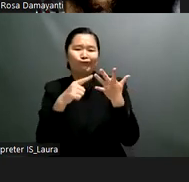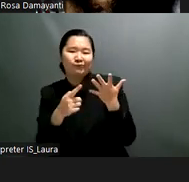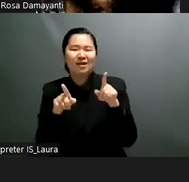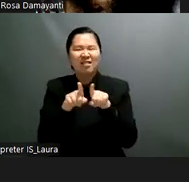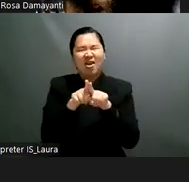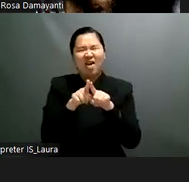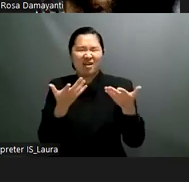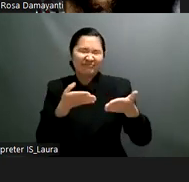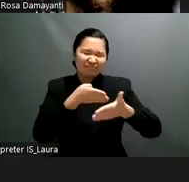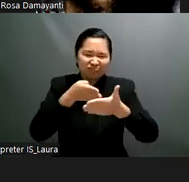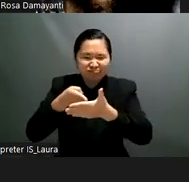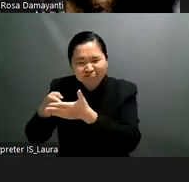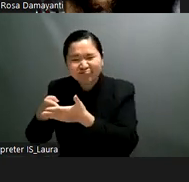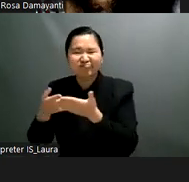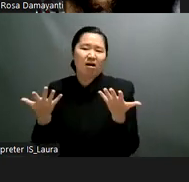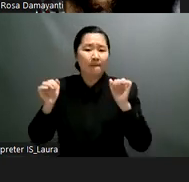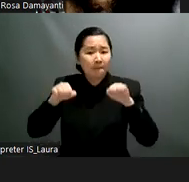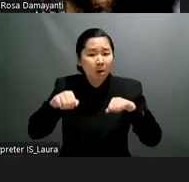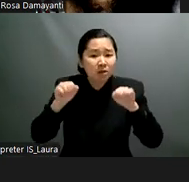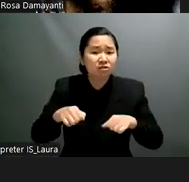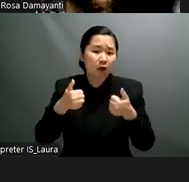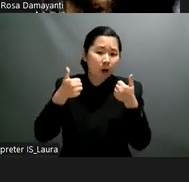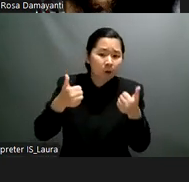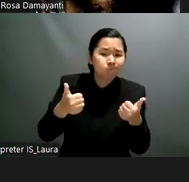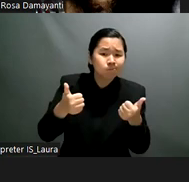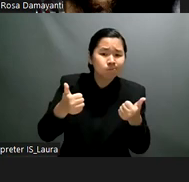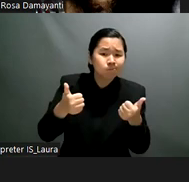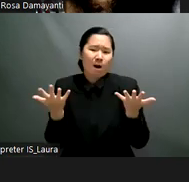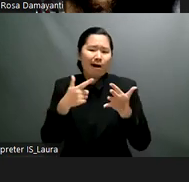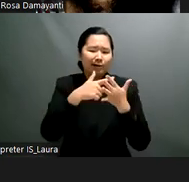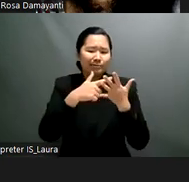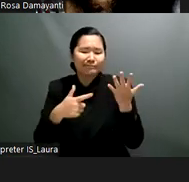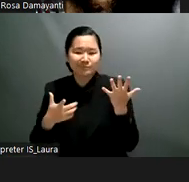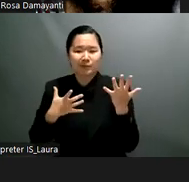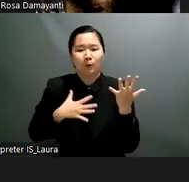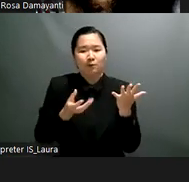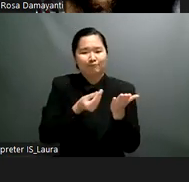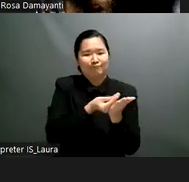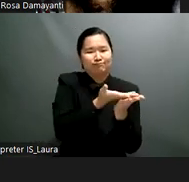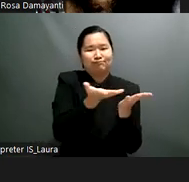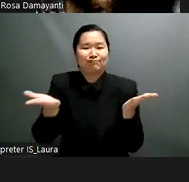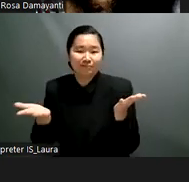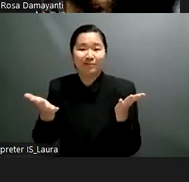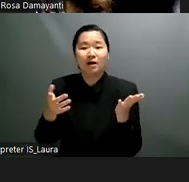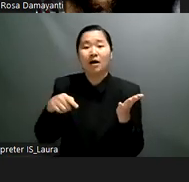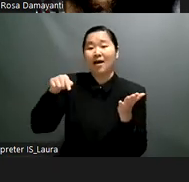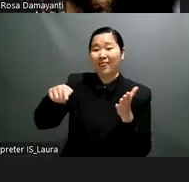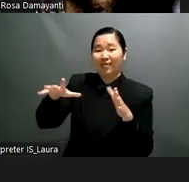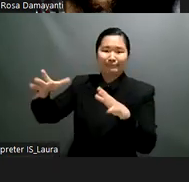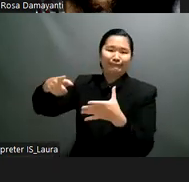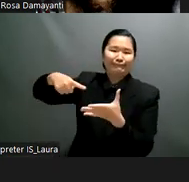been around for a while but it has been extremely um exacerbated by the kovit 19 pandemic meeting